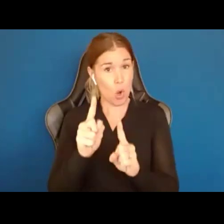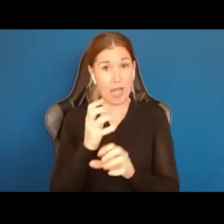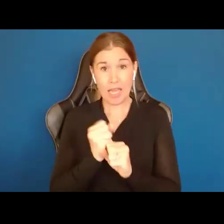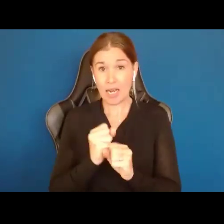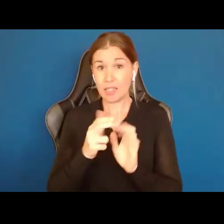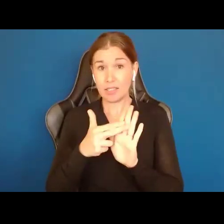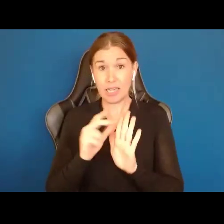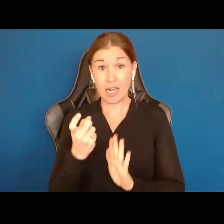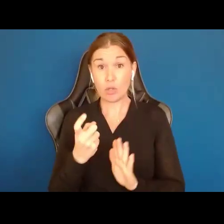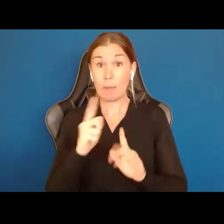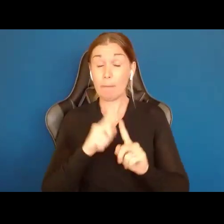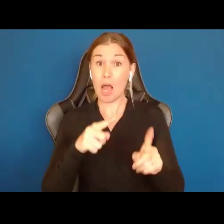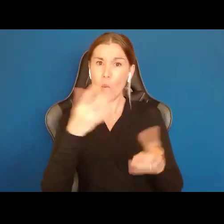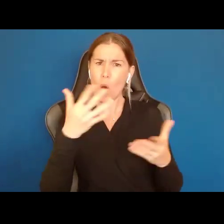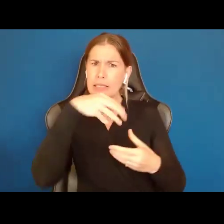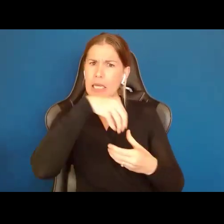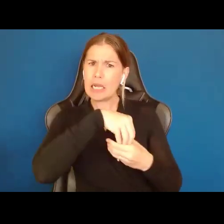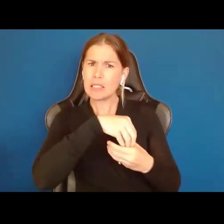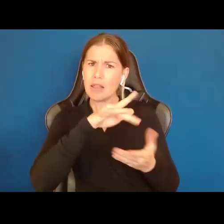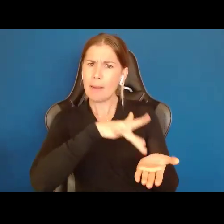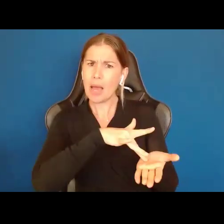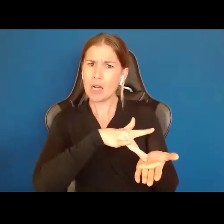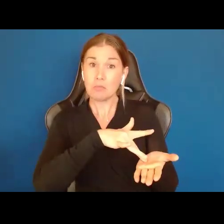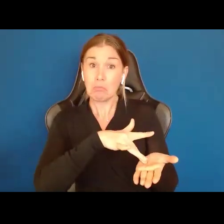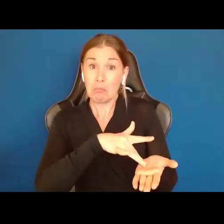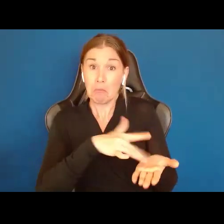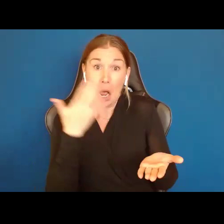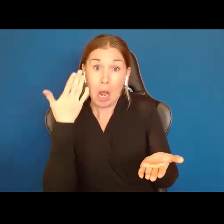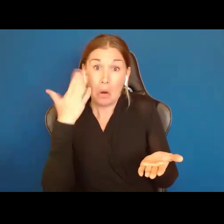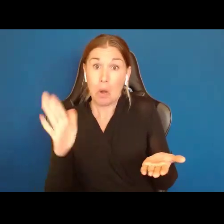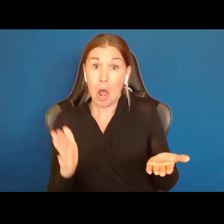I don't know the difference between Erythromycin and a Z Pack.